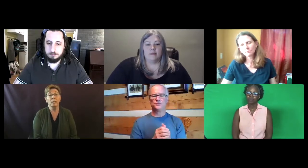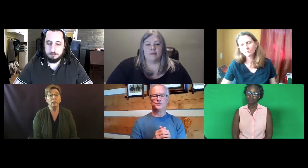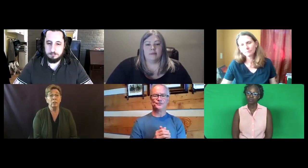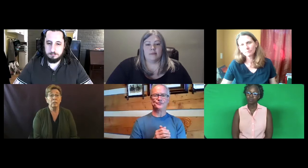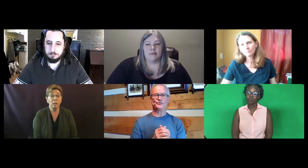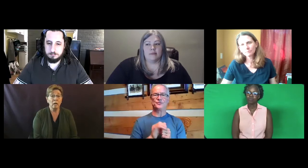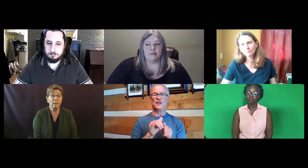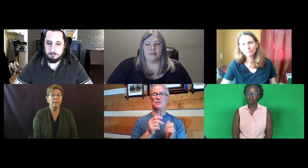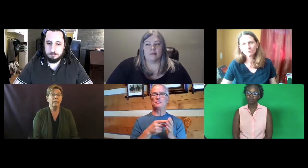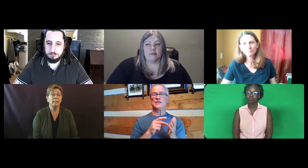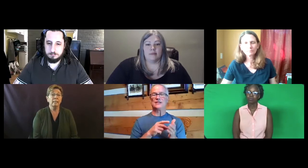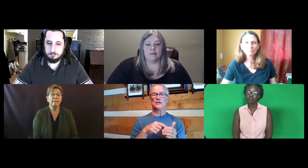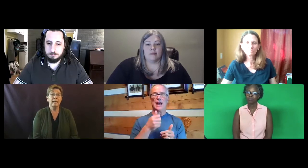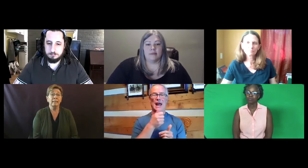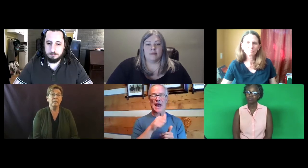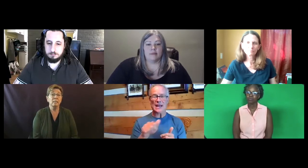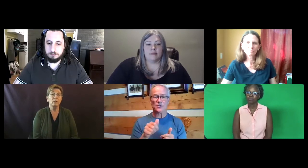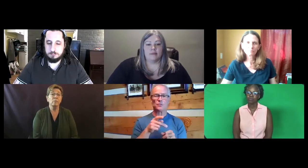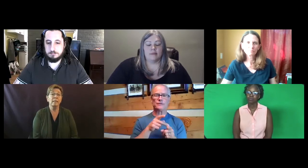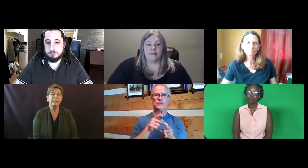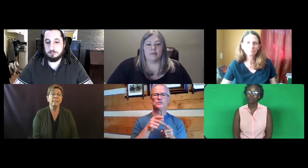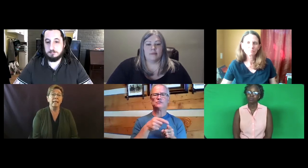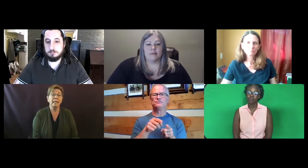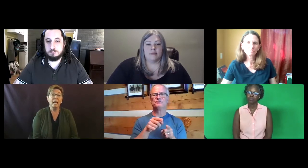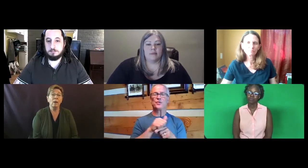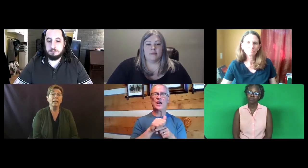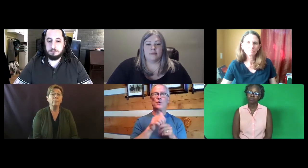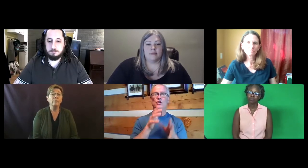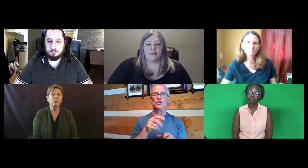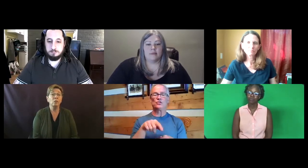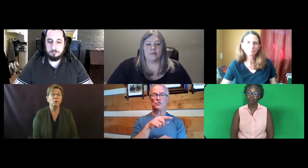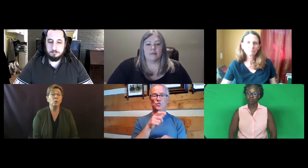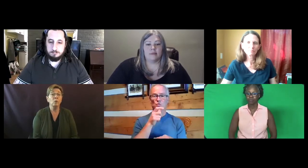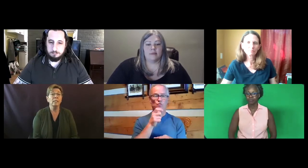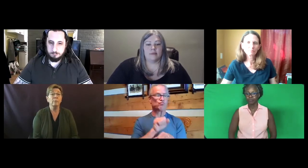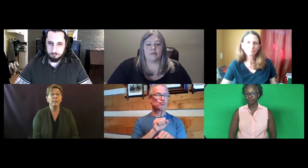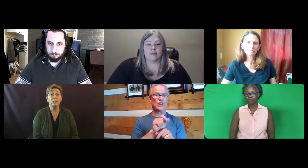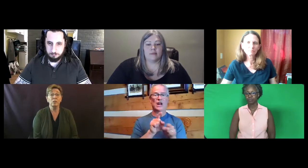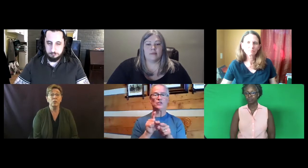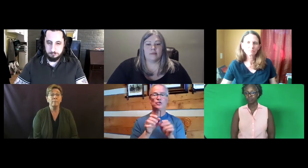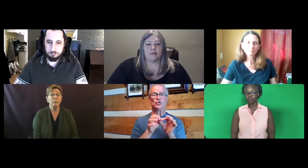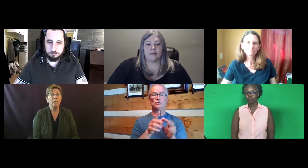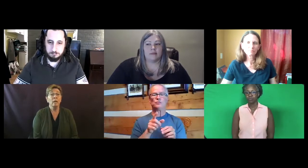protection law is in that list, which means then now any professional who is a practitioner